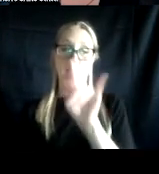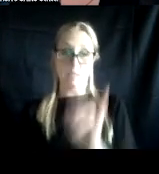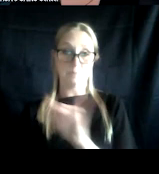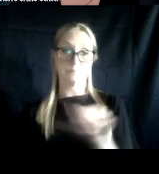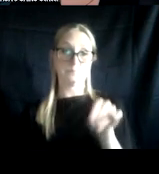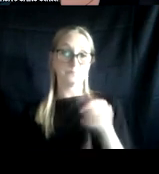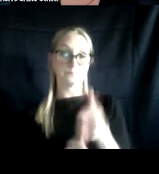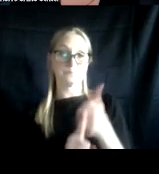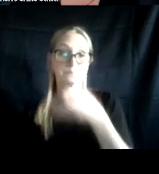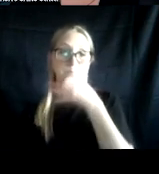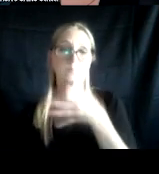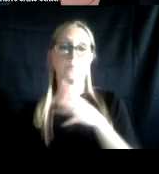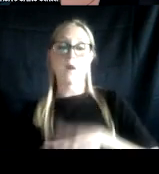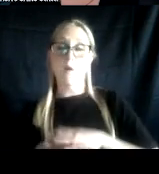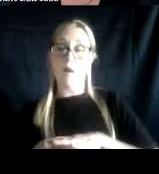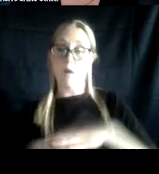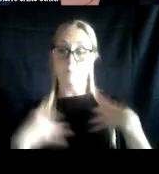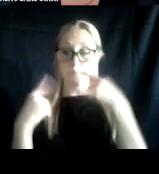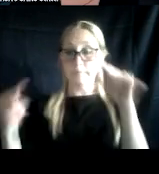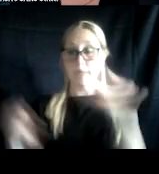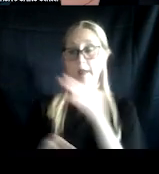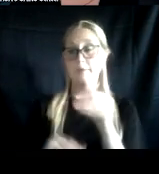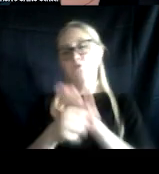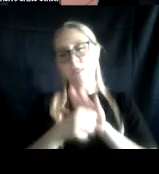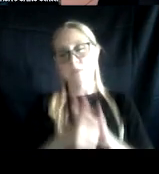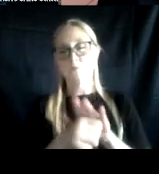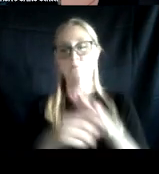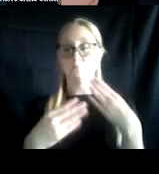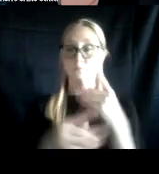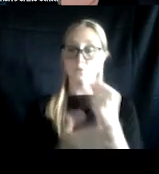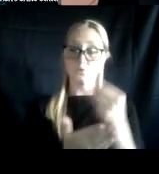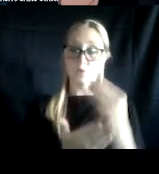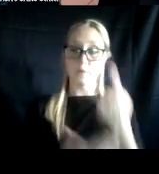and treatment of stress related disorders including PTSD. She's a co-author of the